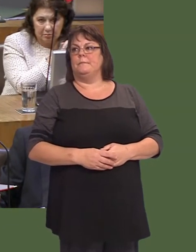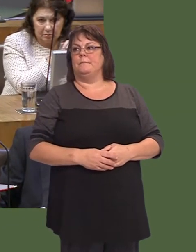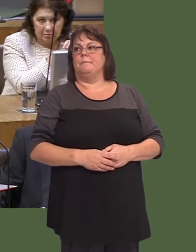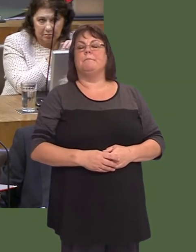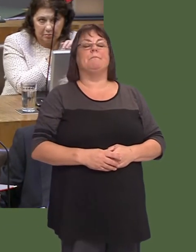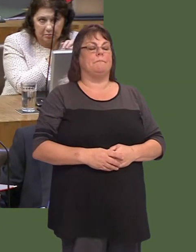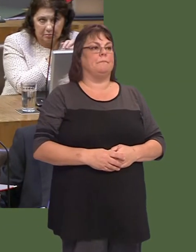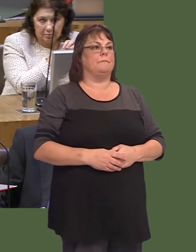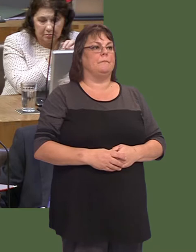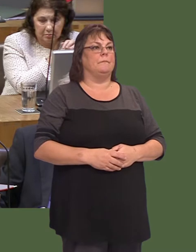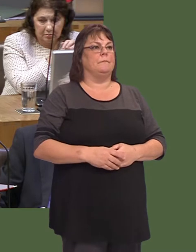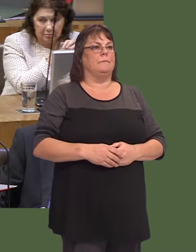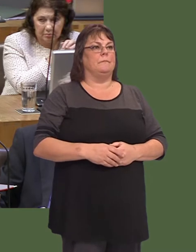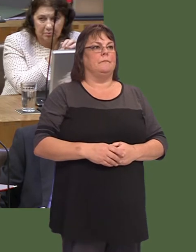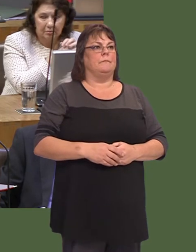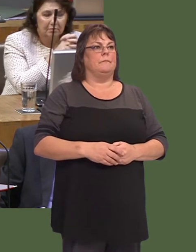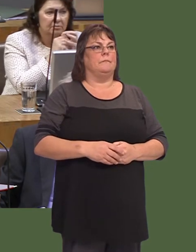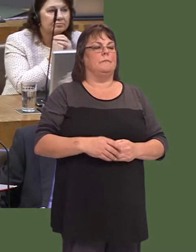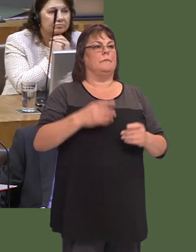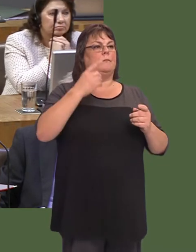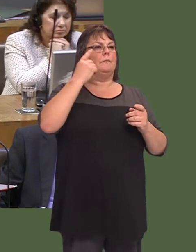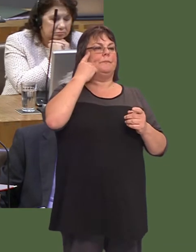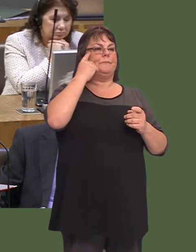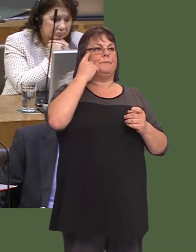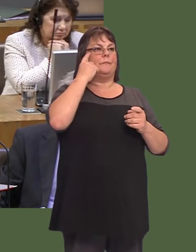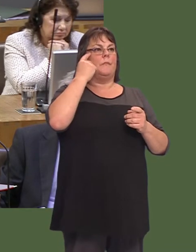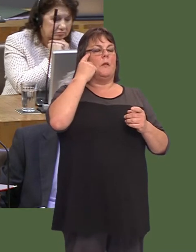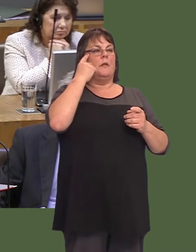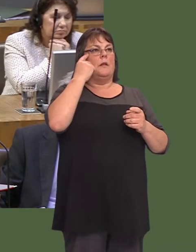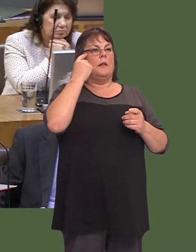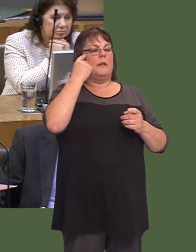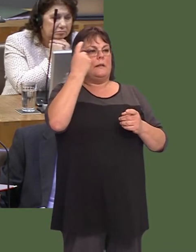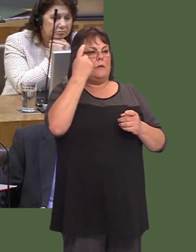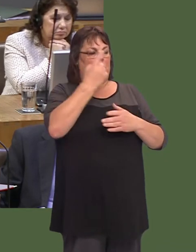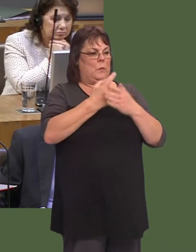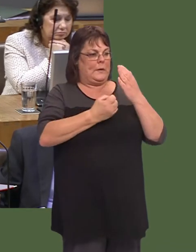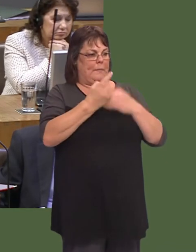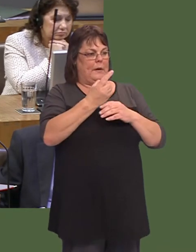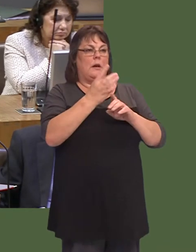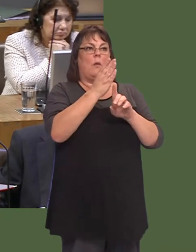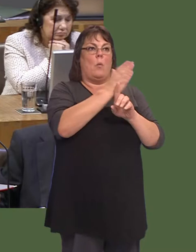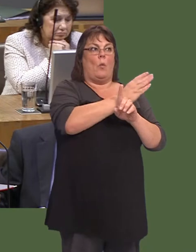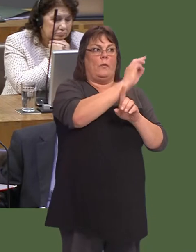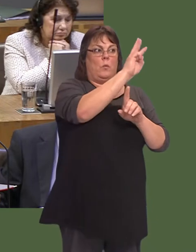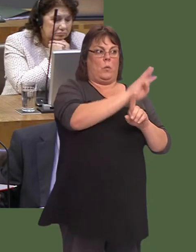yn y fan yna. Maeín wir i ddweud bod ynaín dal i fod heriau yn y gorllewin.